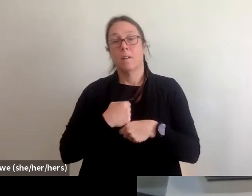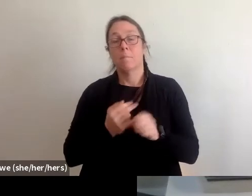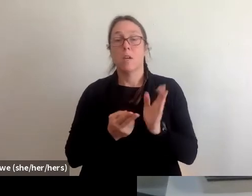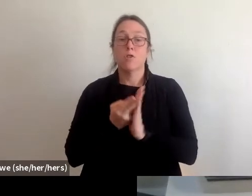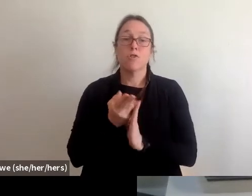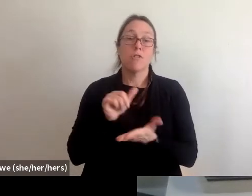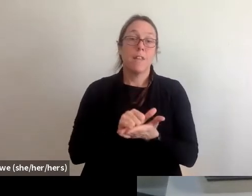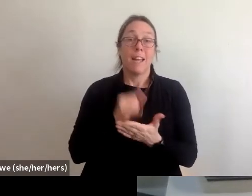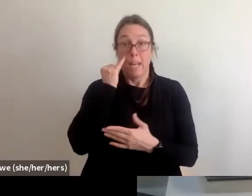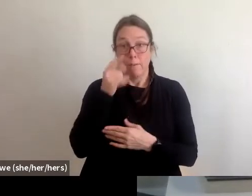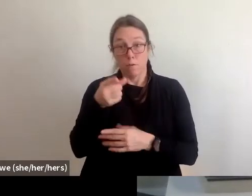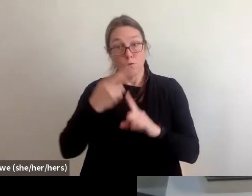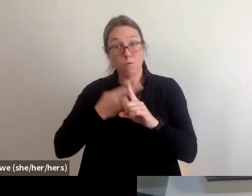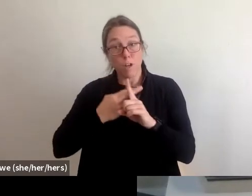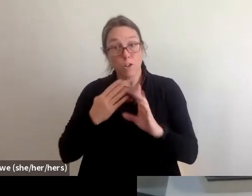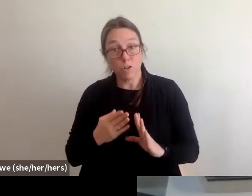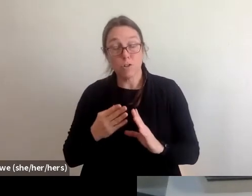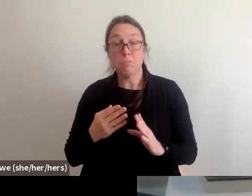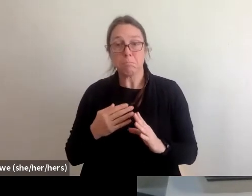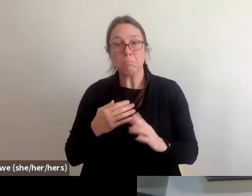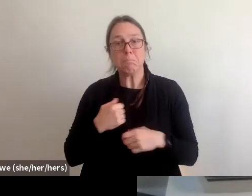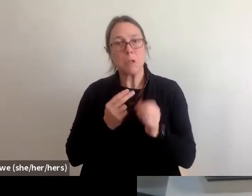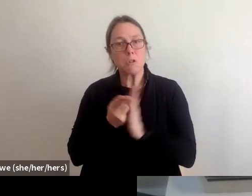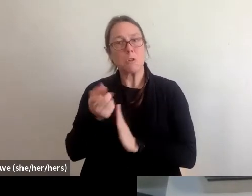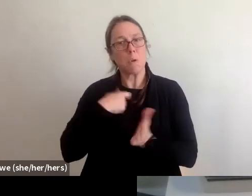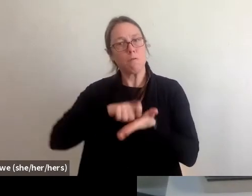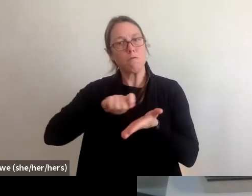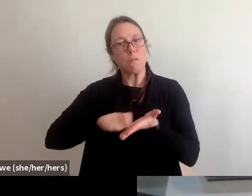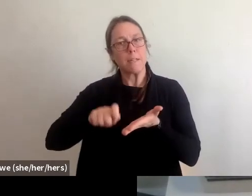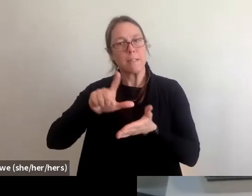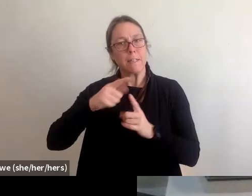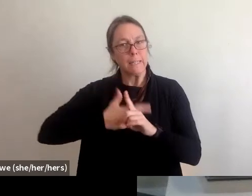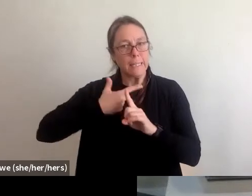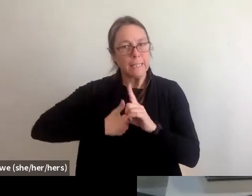if you're a renter, ensuring that you have a written lease or at least some sort of written agreement